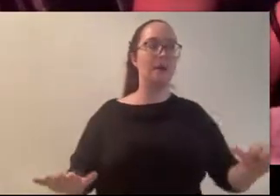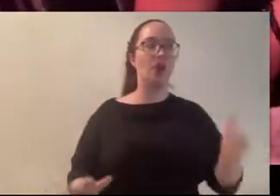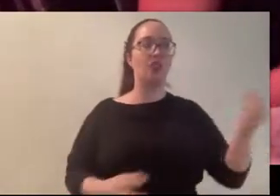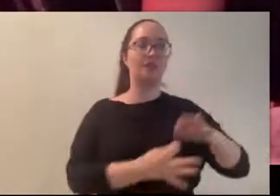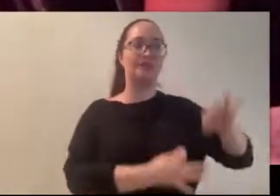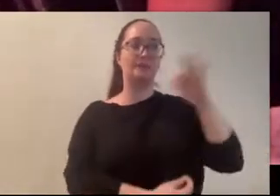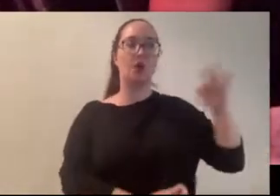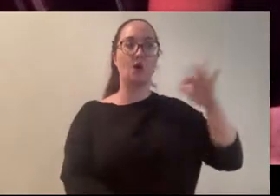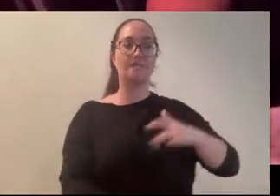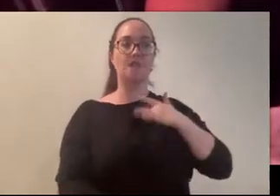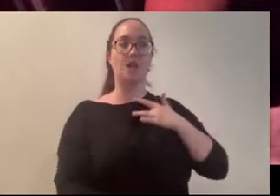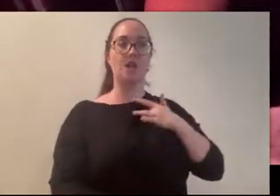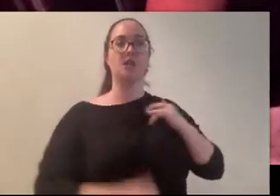they don't want to be around for it (thomas) Mhm.. and